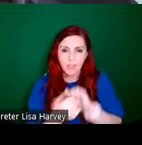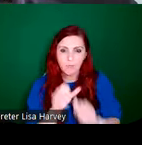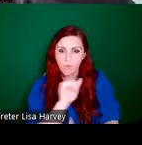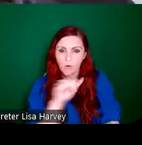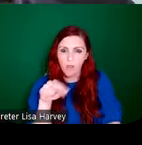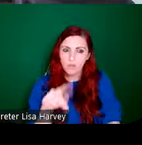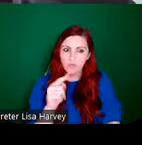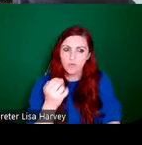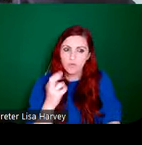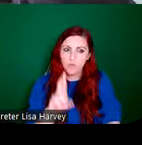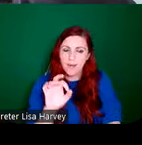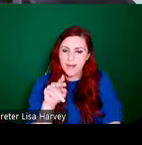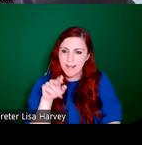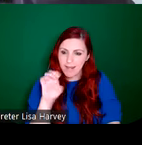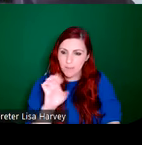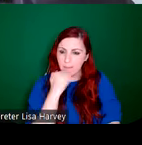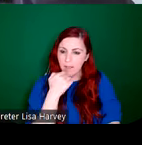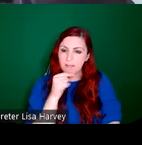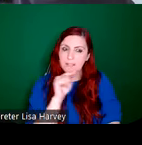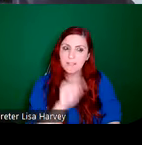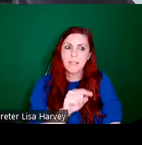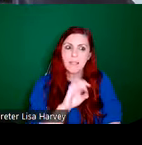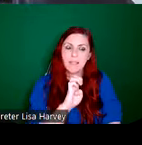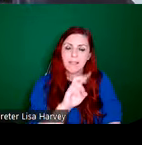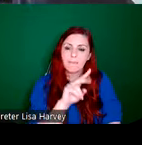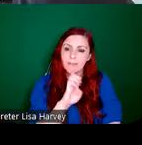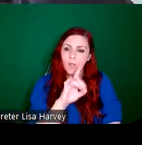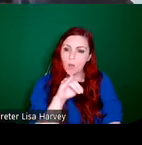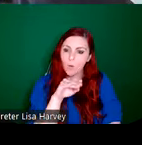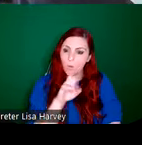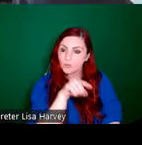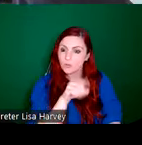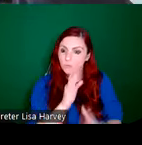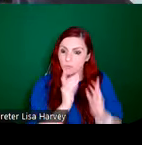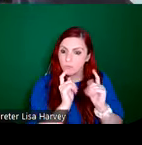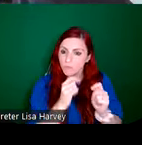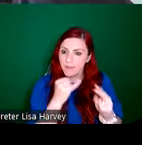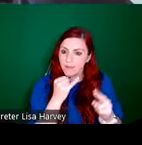Ghloine because Evie HOne, of course, was trained in European Modernism, she